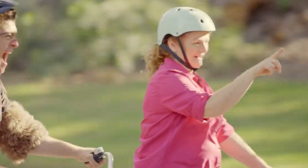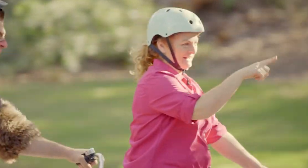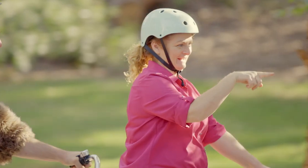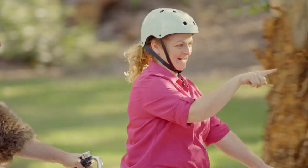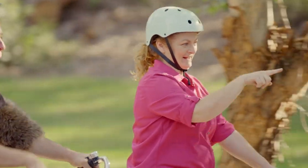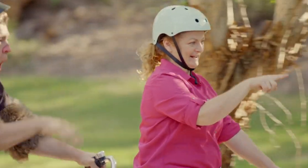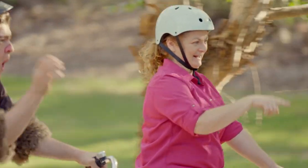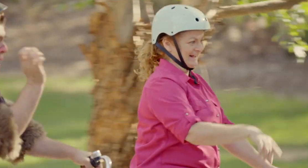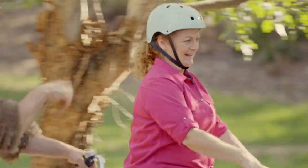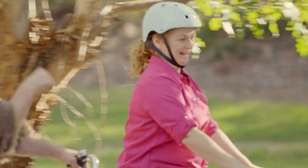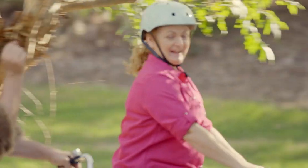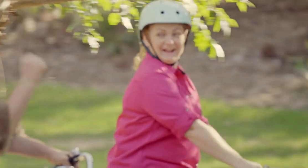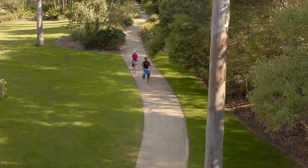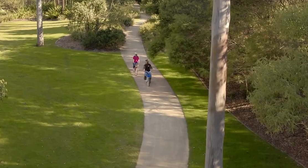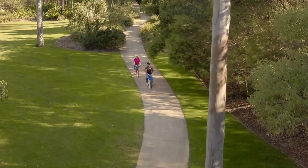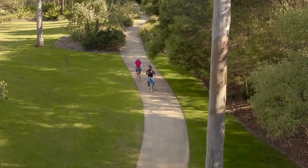Oh, look at that! Oh, yes!